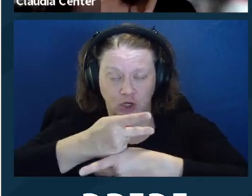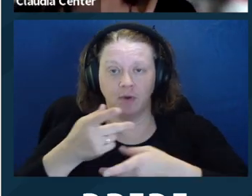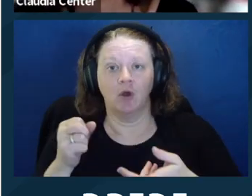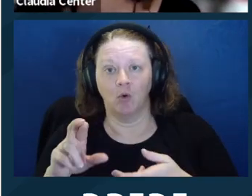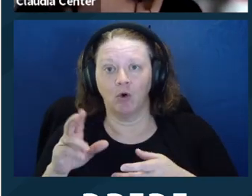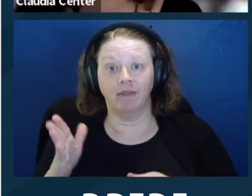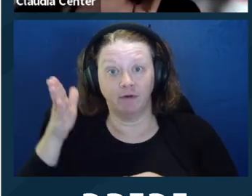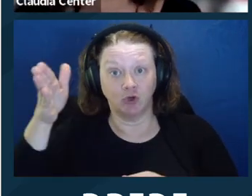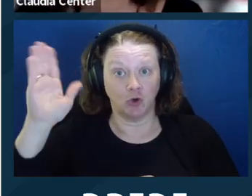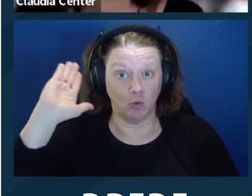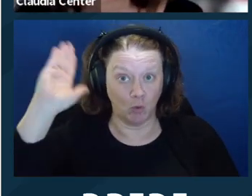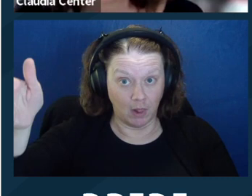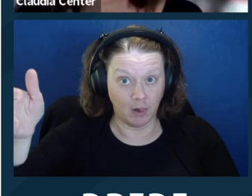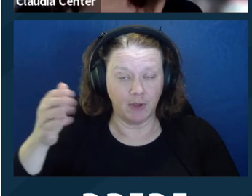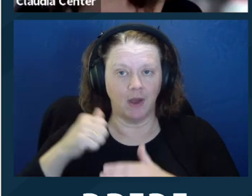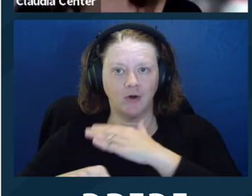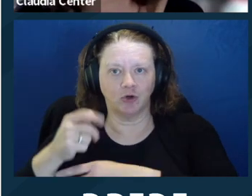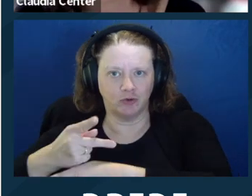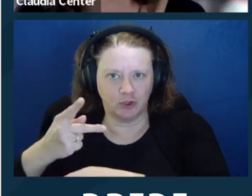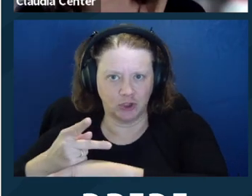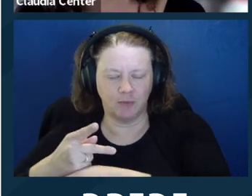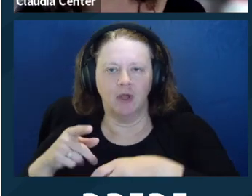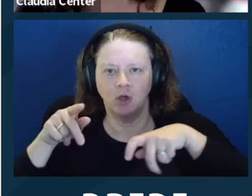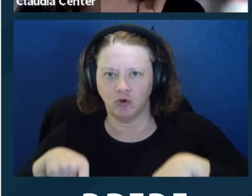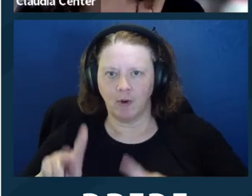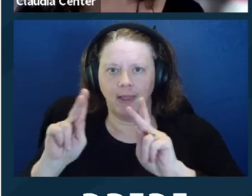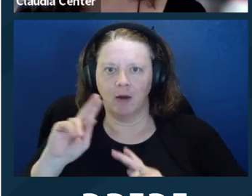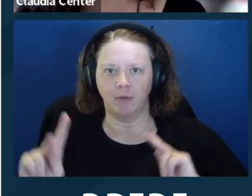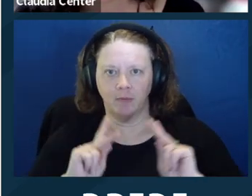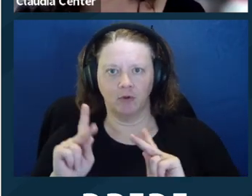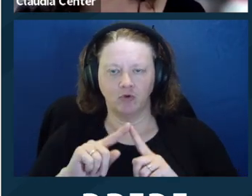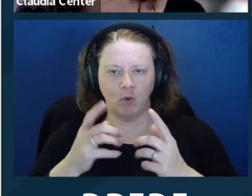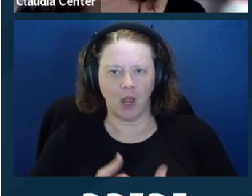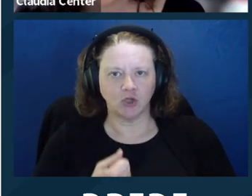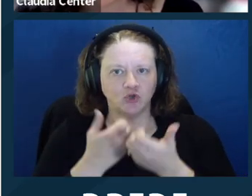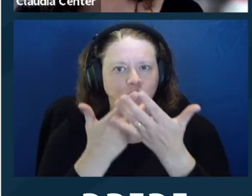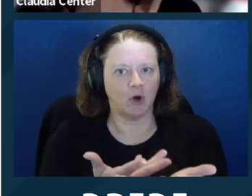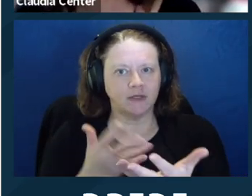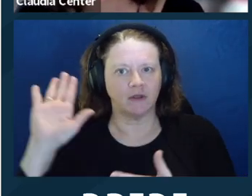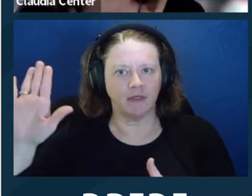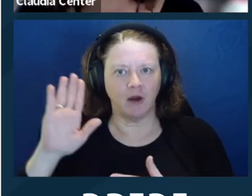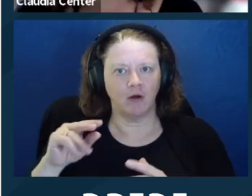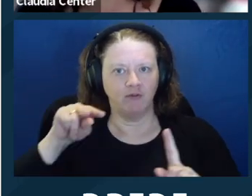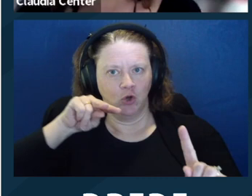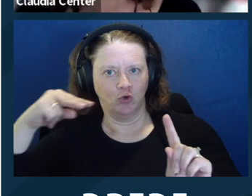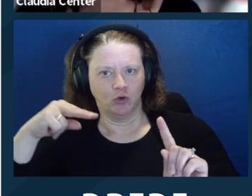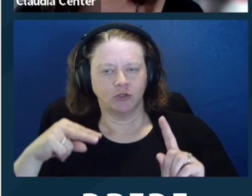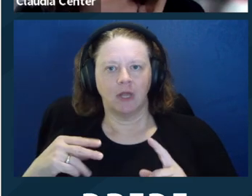people, even those who are already under conservatorship, or in the future will be under conservatorship,